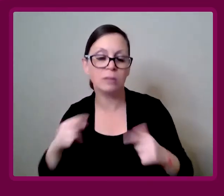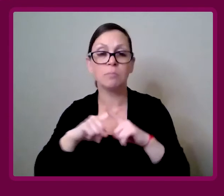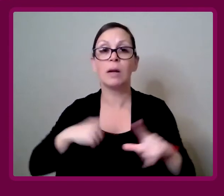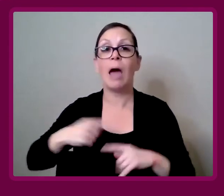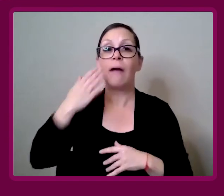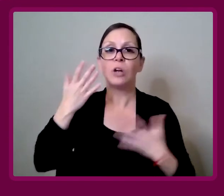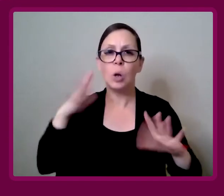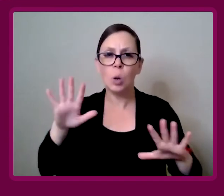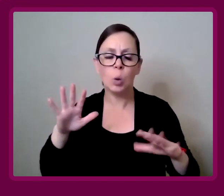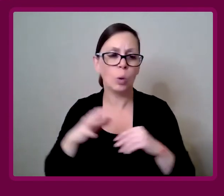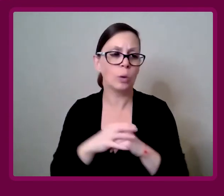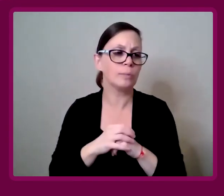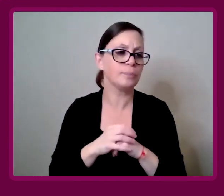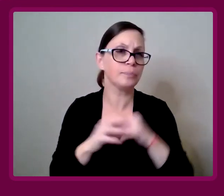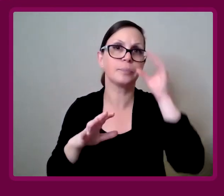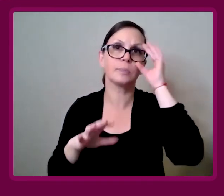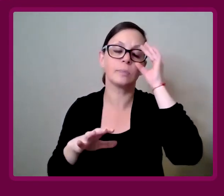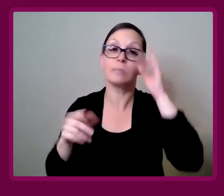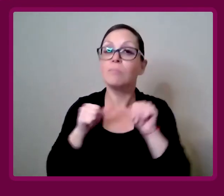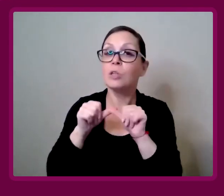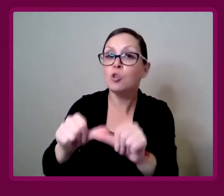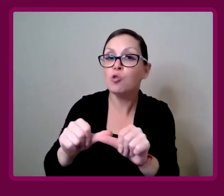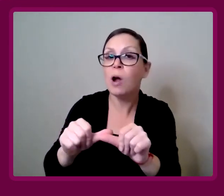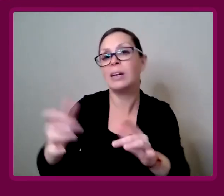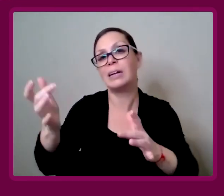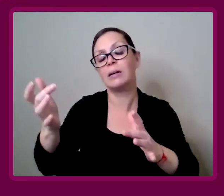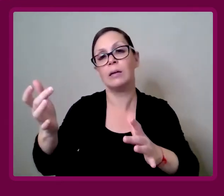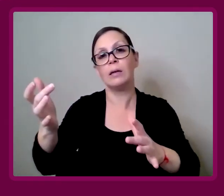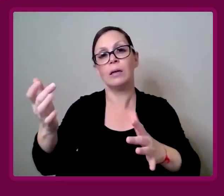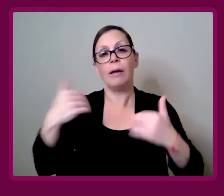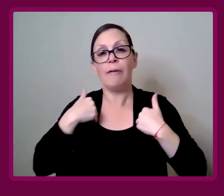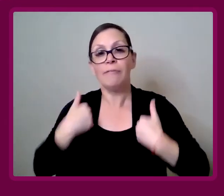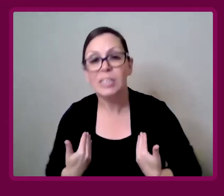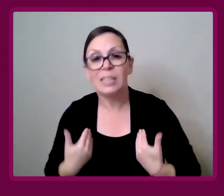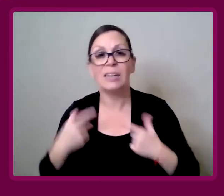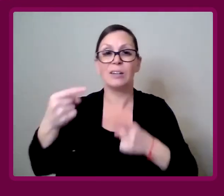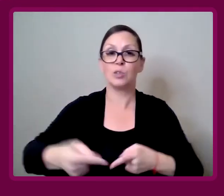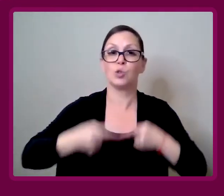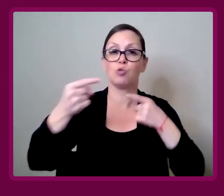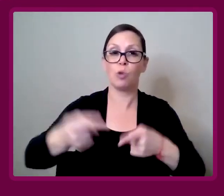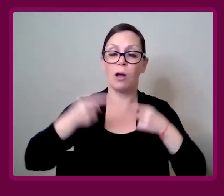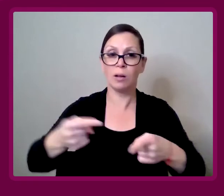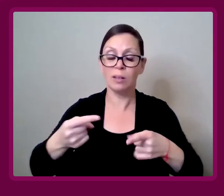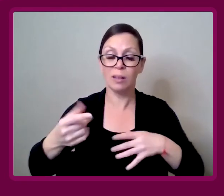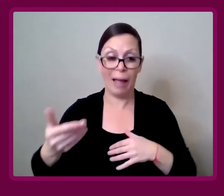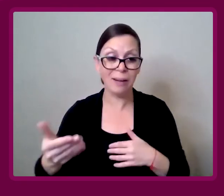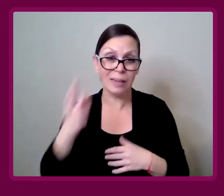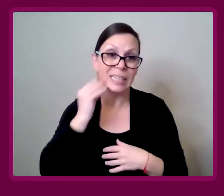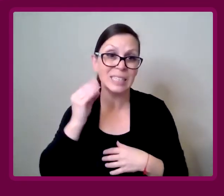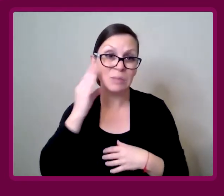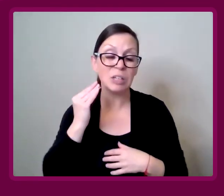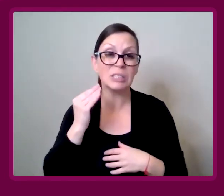I've known chronic fatigue, I've known struggle, I've known having my life extremely limited